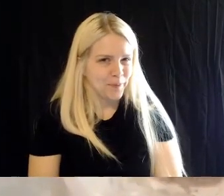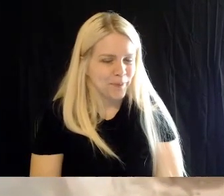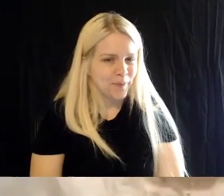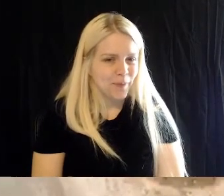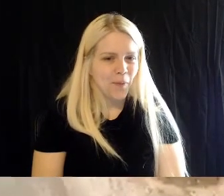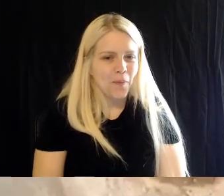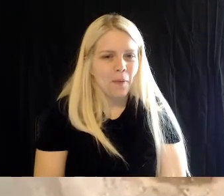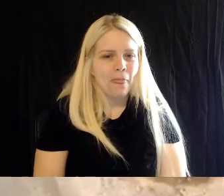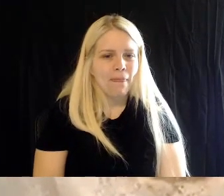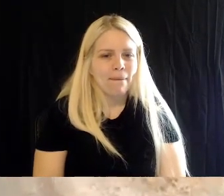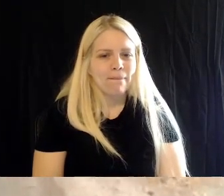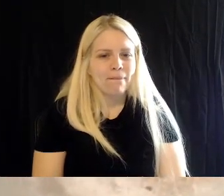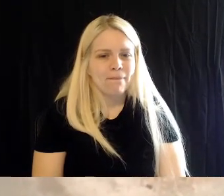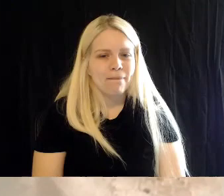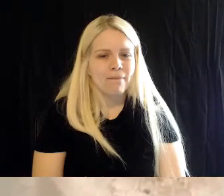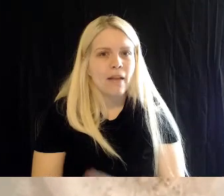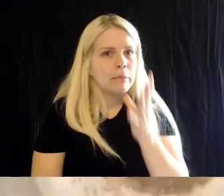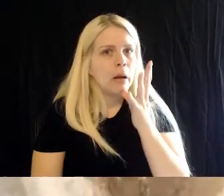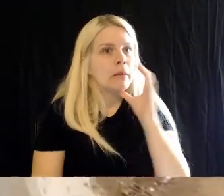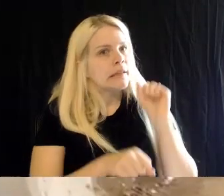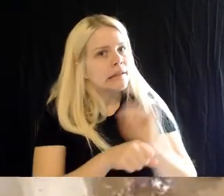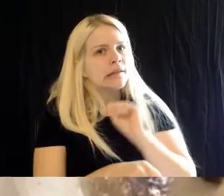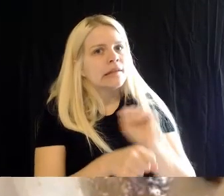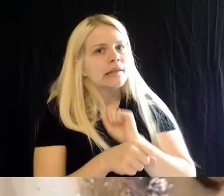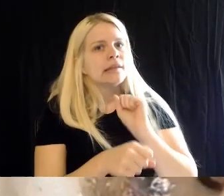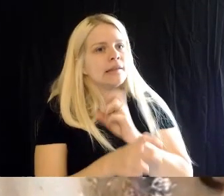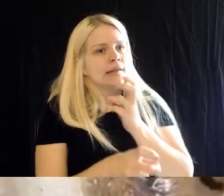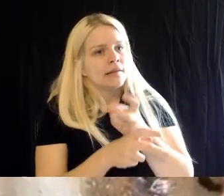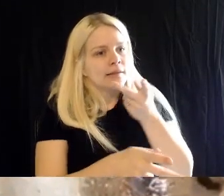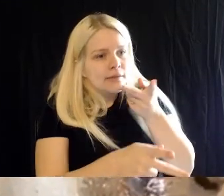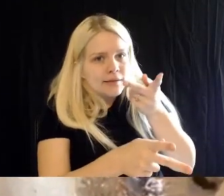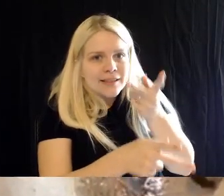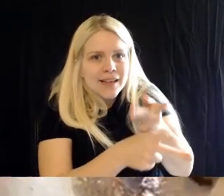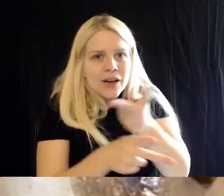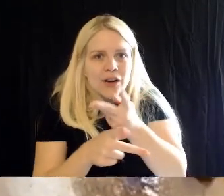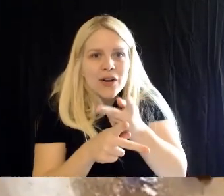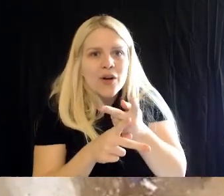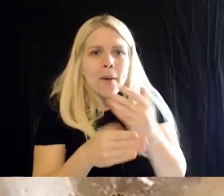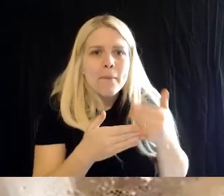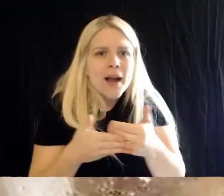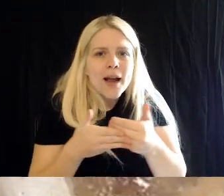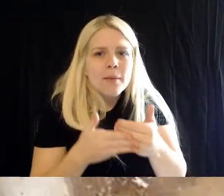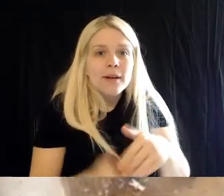Britt: And the Mom has been doing al of the work. She takes care of the chicks. The dad is just kind of curious,